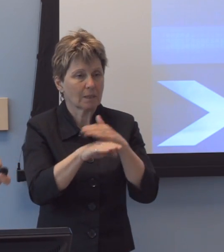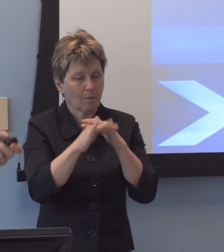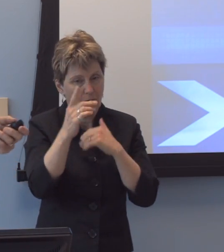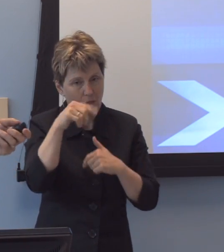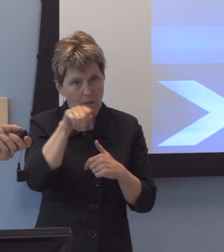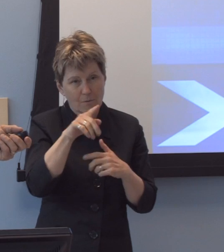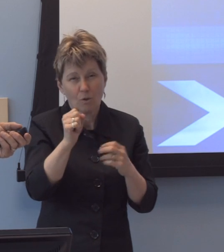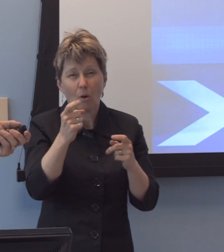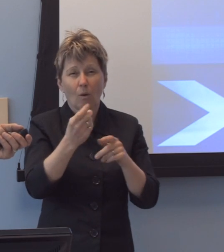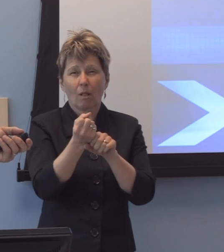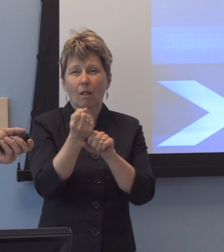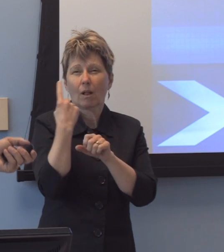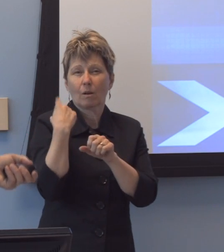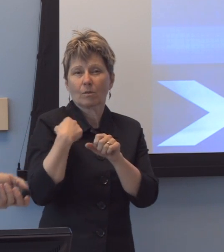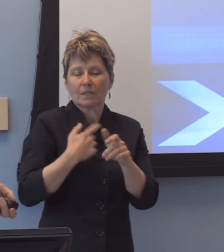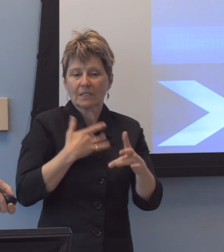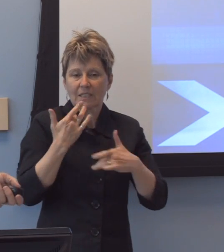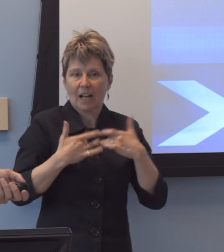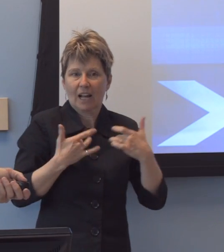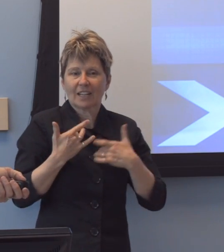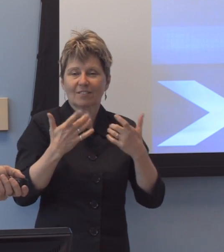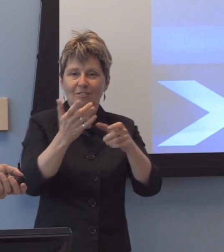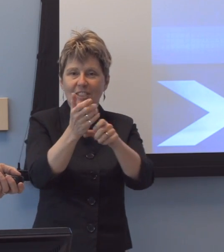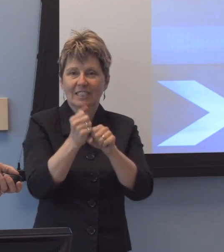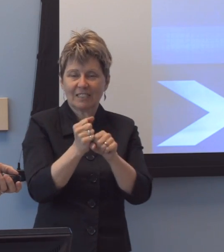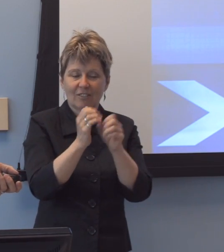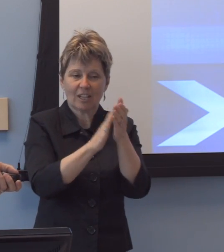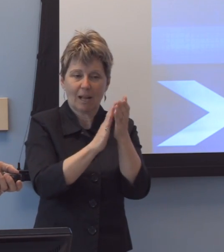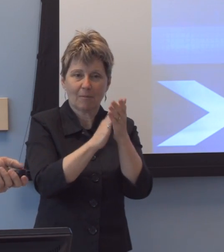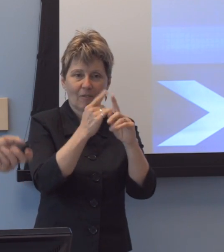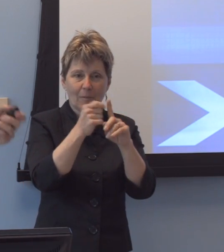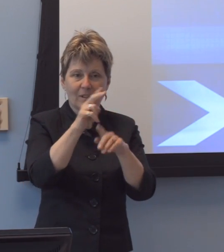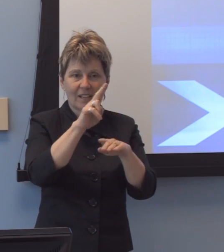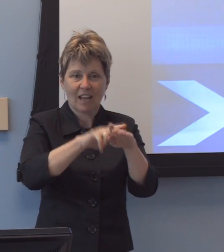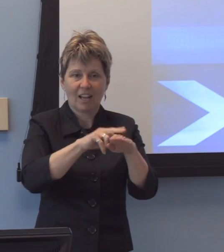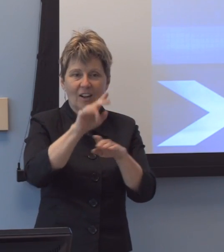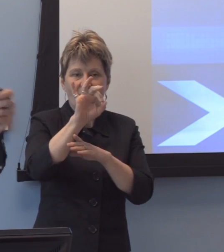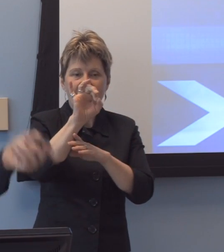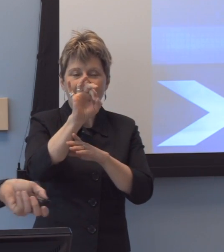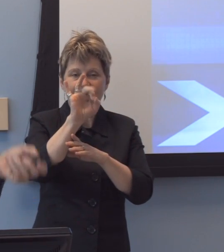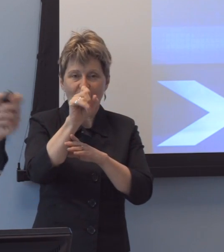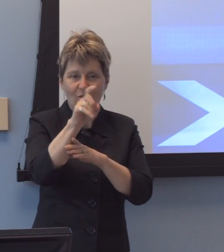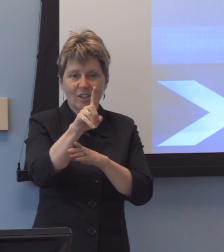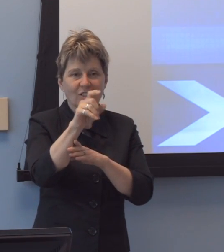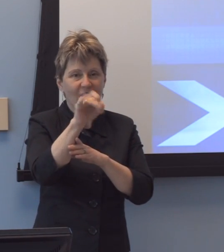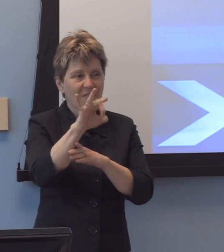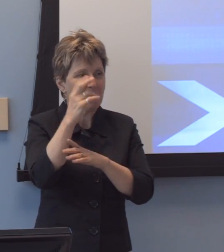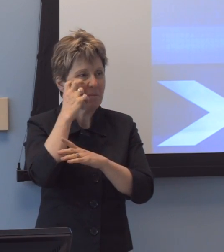that it was received a commendation from the National Federation of the Blind. I'm always happy when they come and give me an accommadatio-